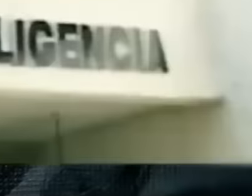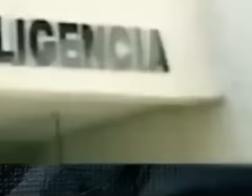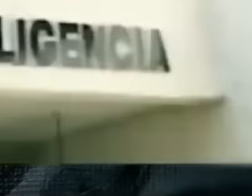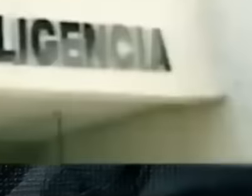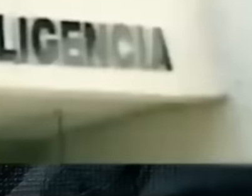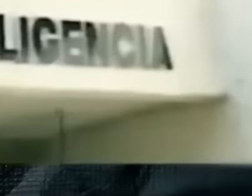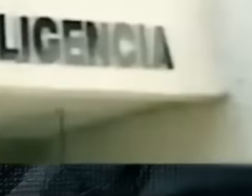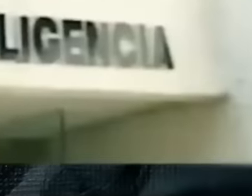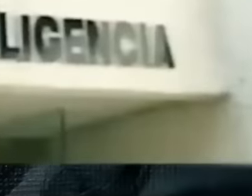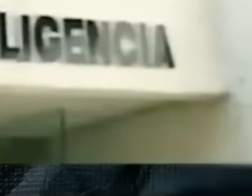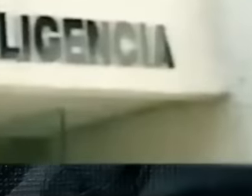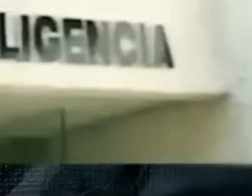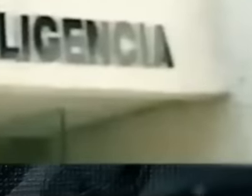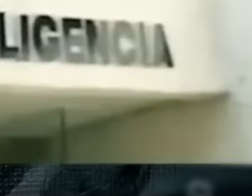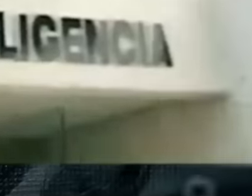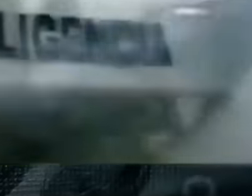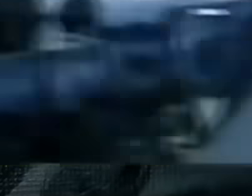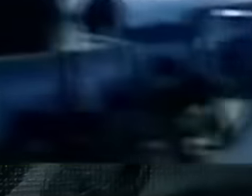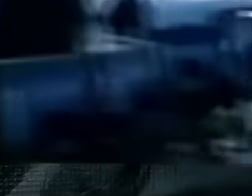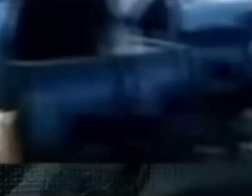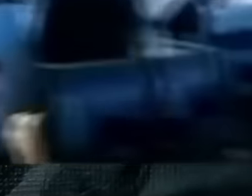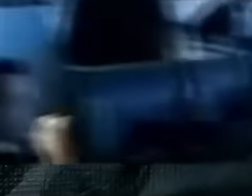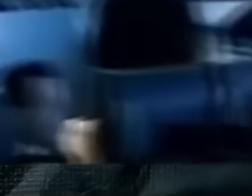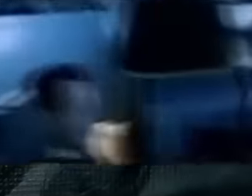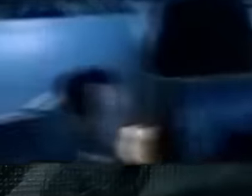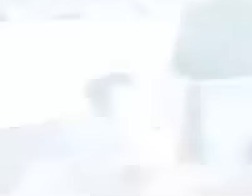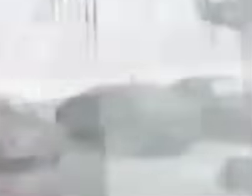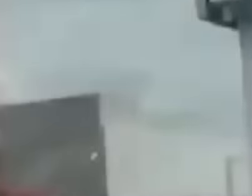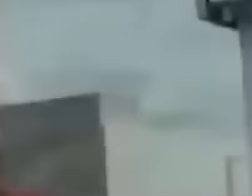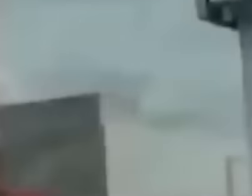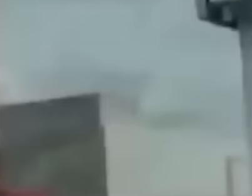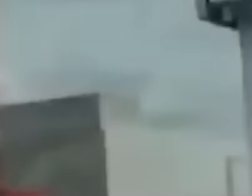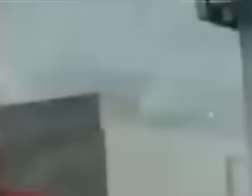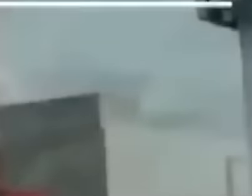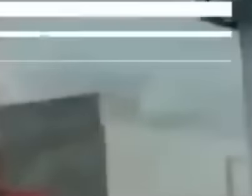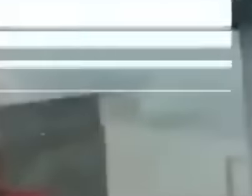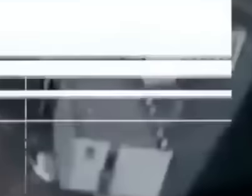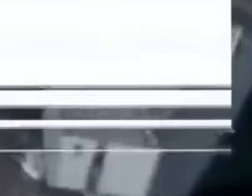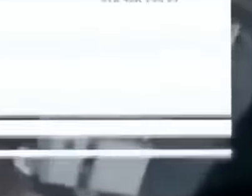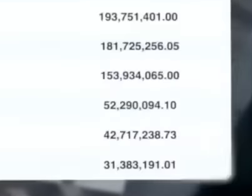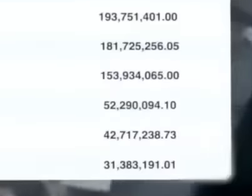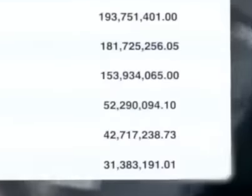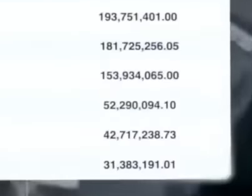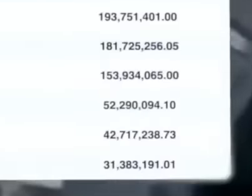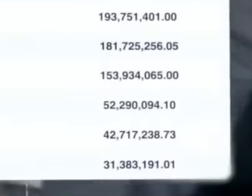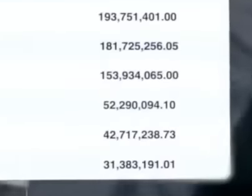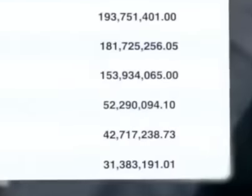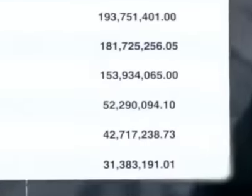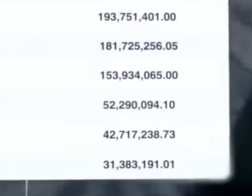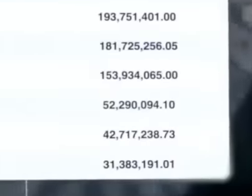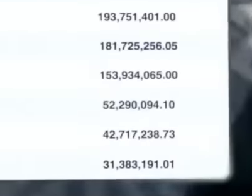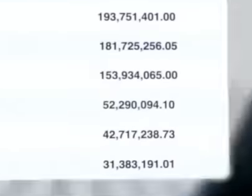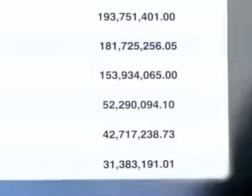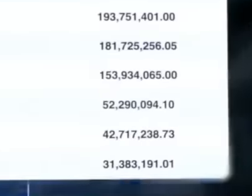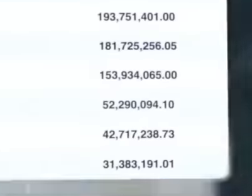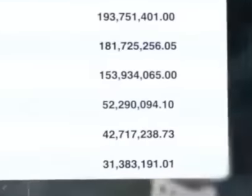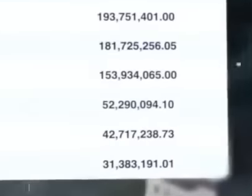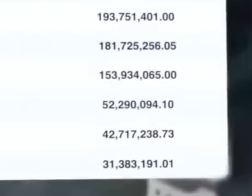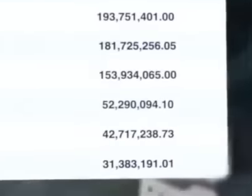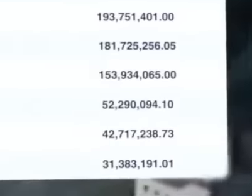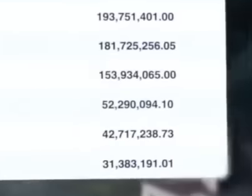the largest share of the contracts went to Tel de México with 1,252 million pesos. say